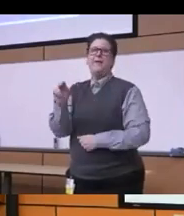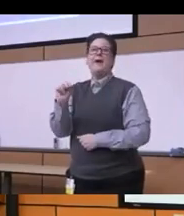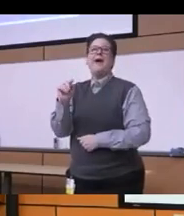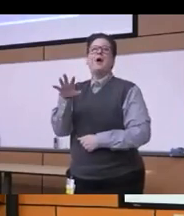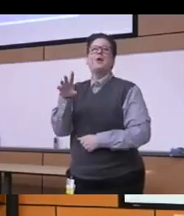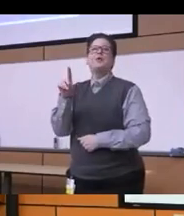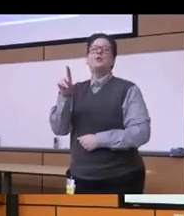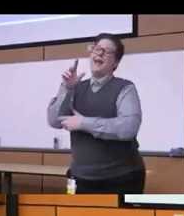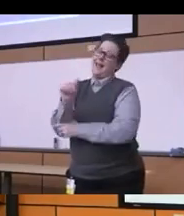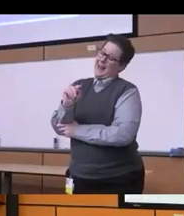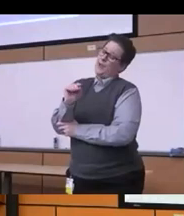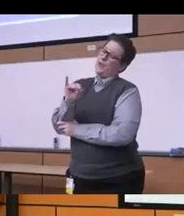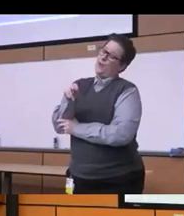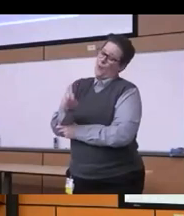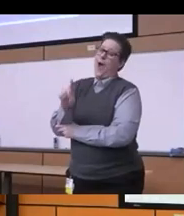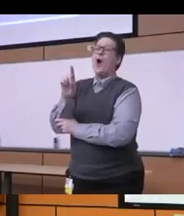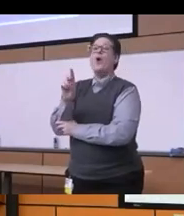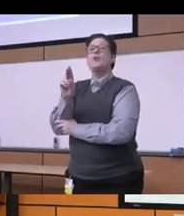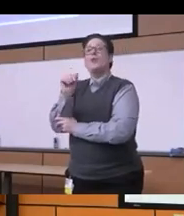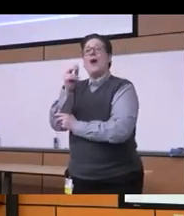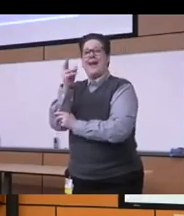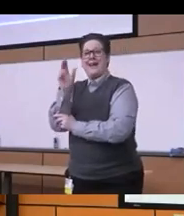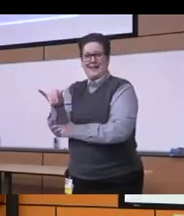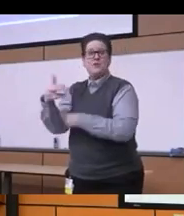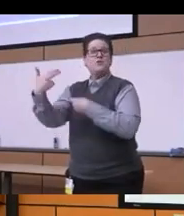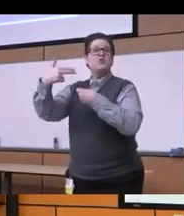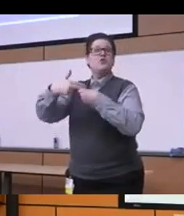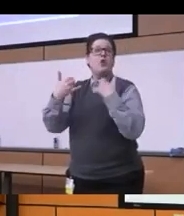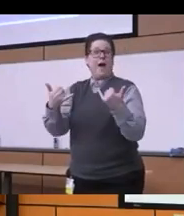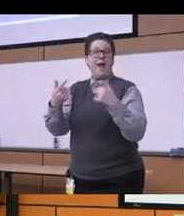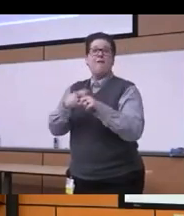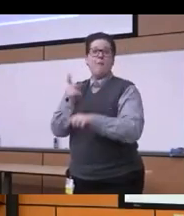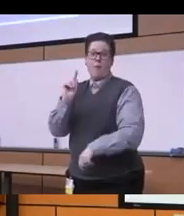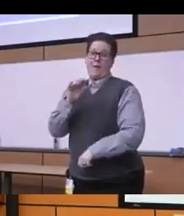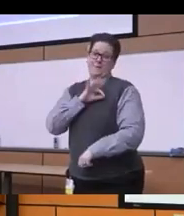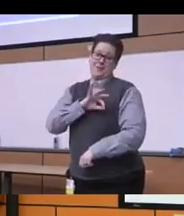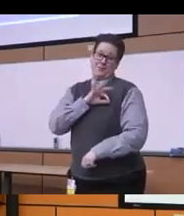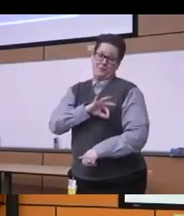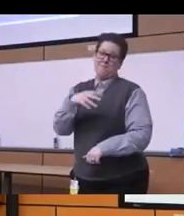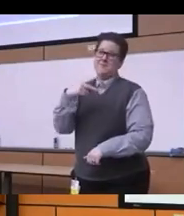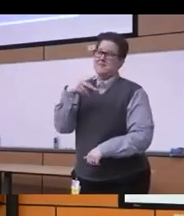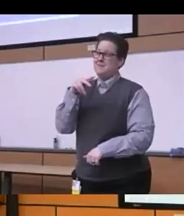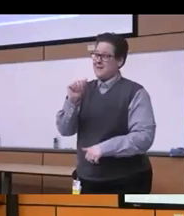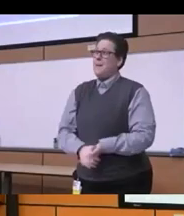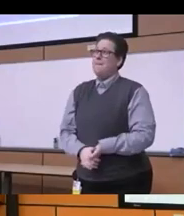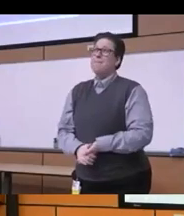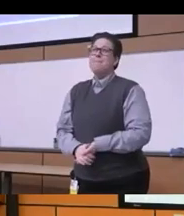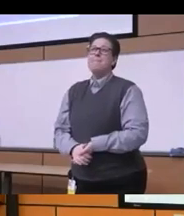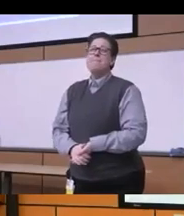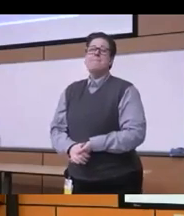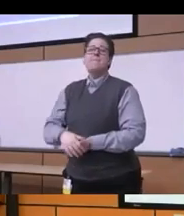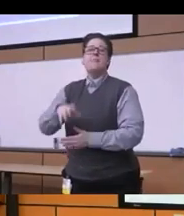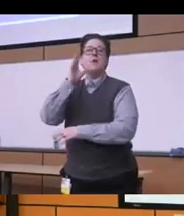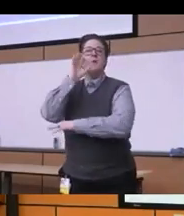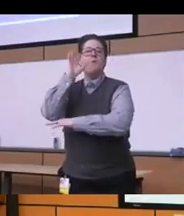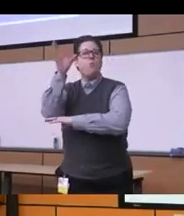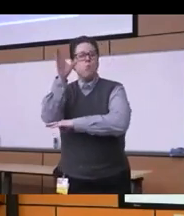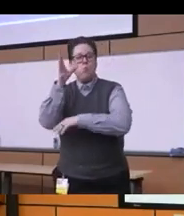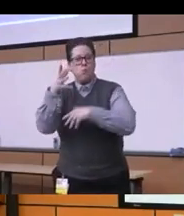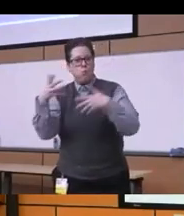uh who is joining us today from uh Pittsburgh uh Pennsylvania to talk to us about racial and